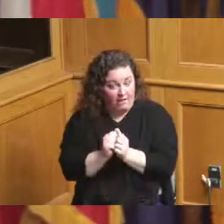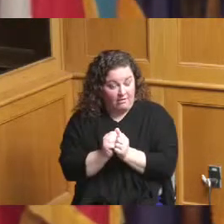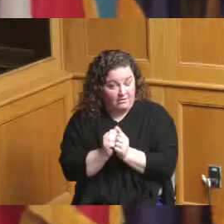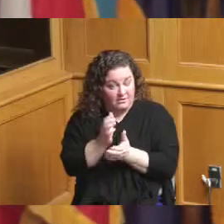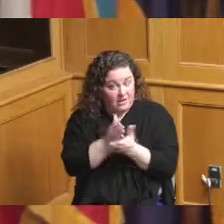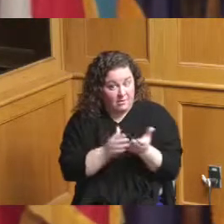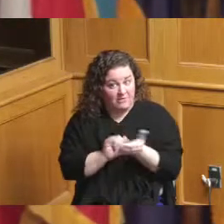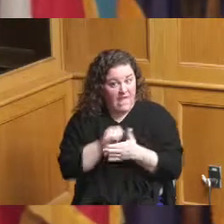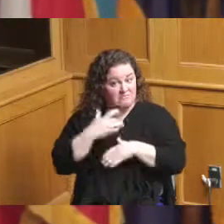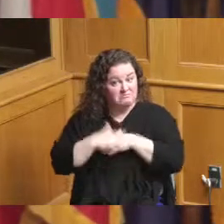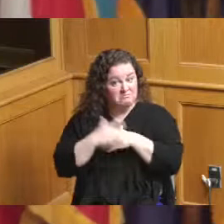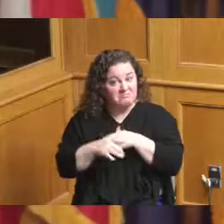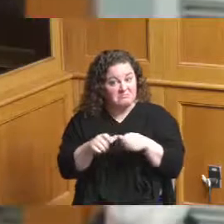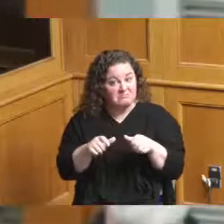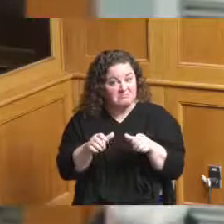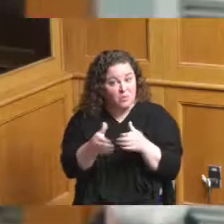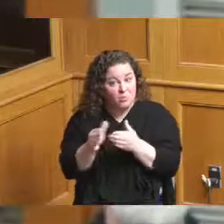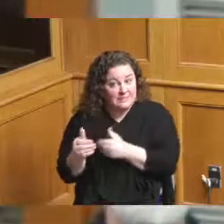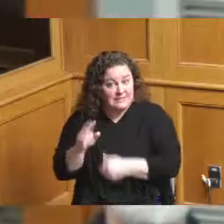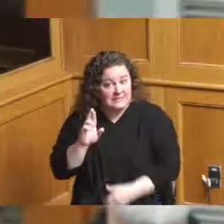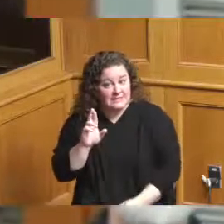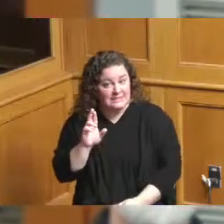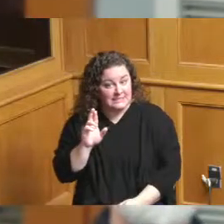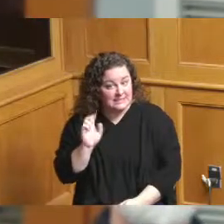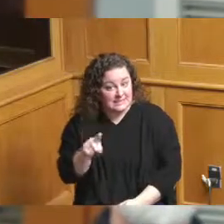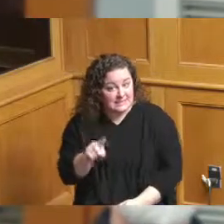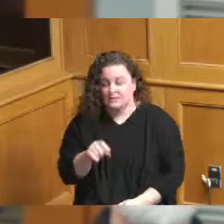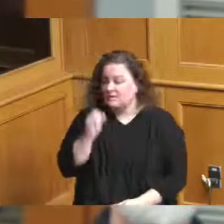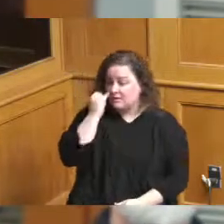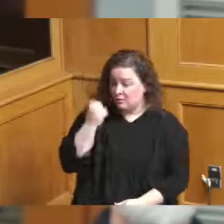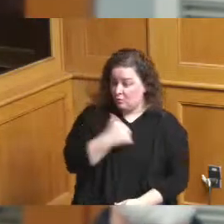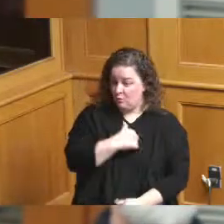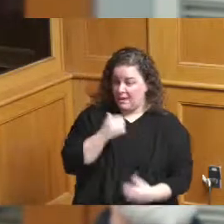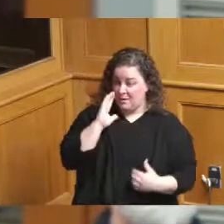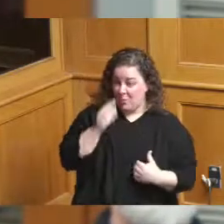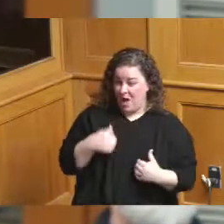if we're going to have a 100,000 plus visitors from around the world we're going to need all the